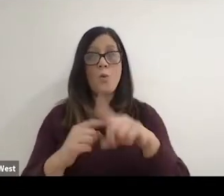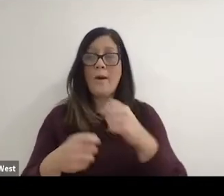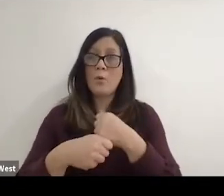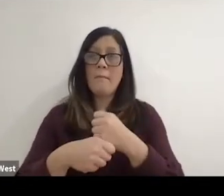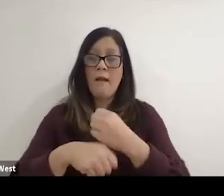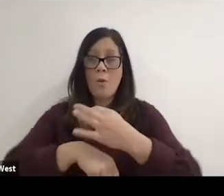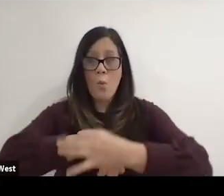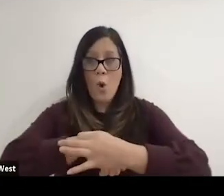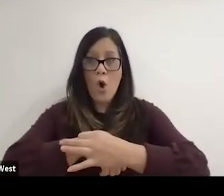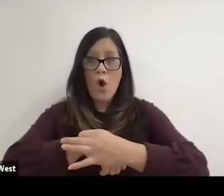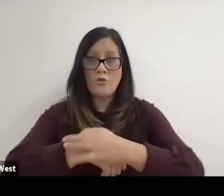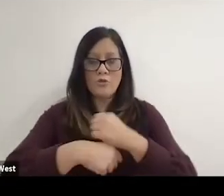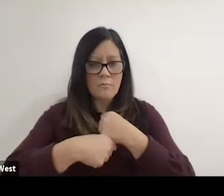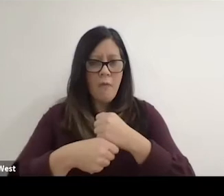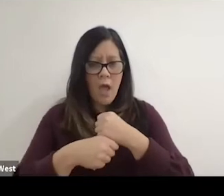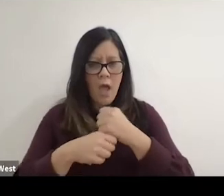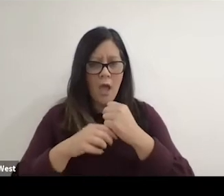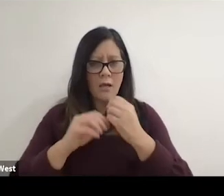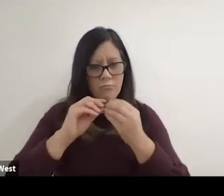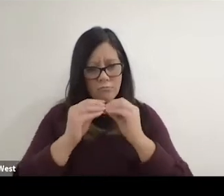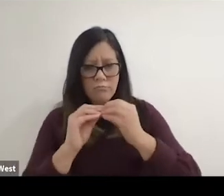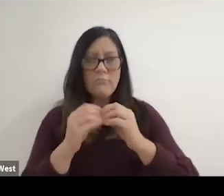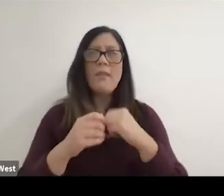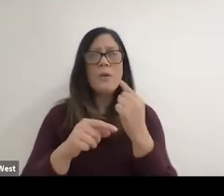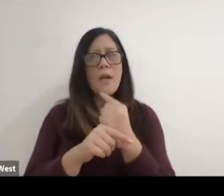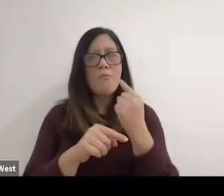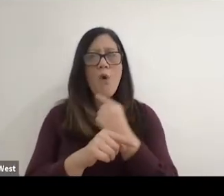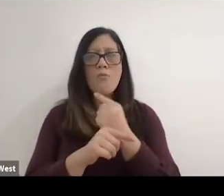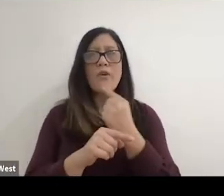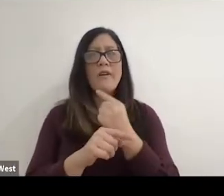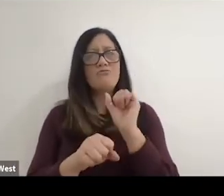watch making when you made watches was an appropriate career employment